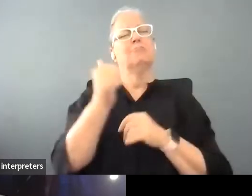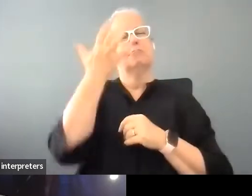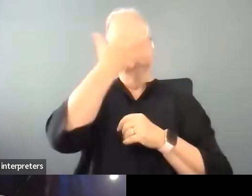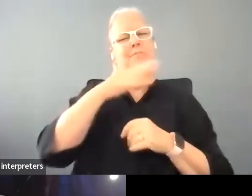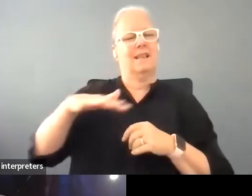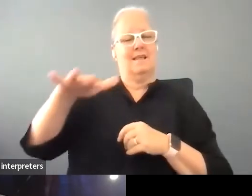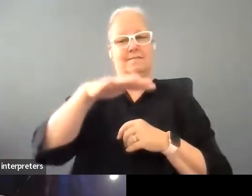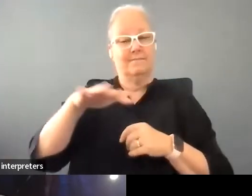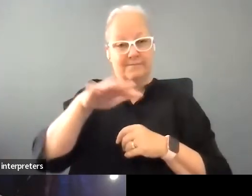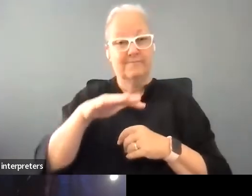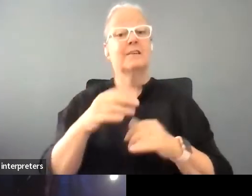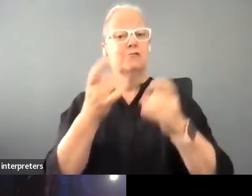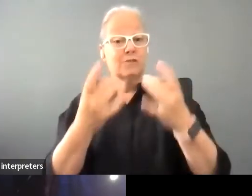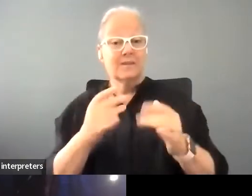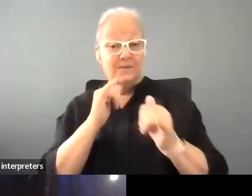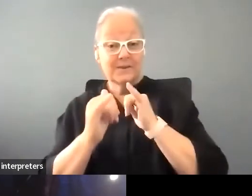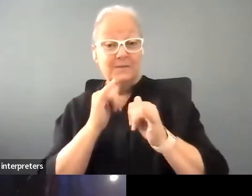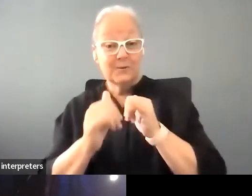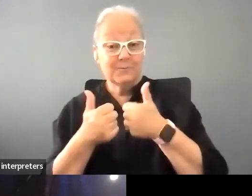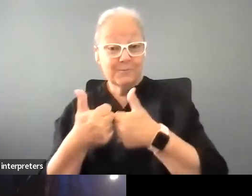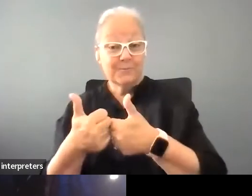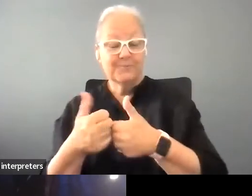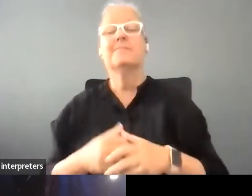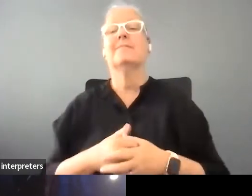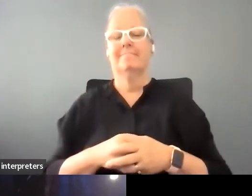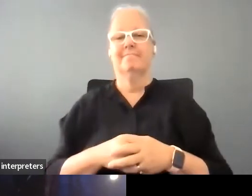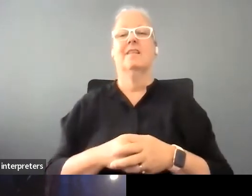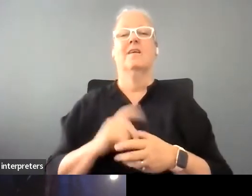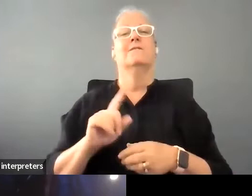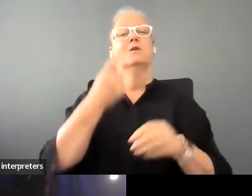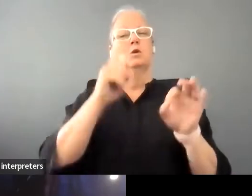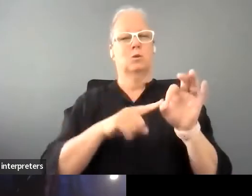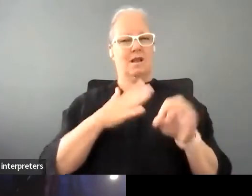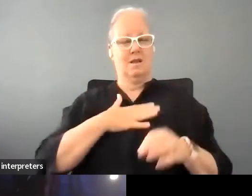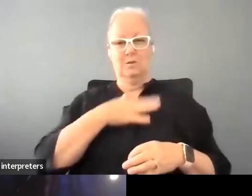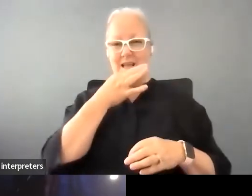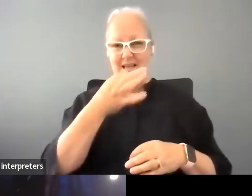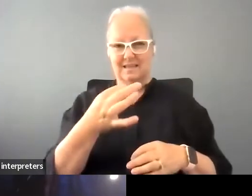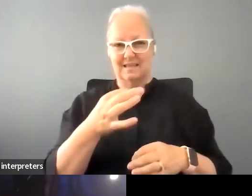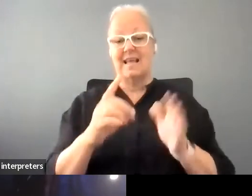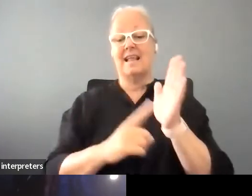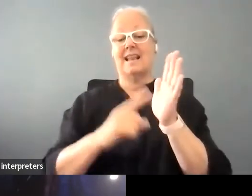okay Patricia? Yeah. Okay so the first question is: What were Lesley's motivations, you were a